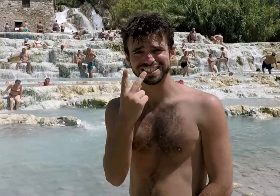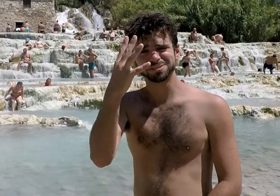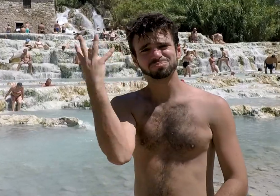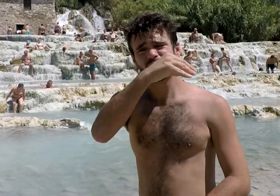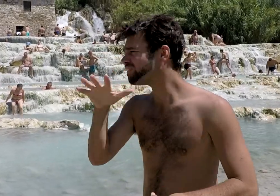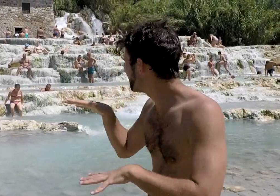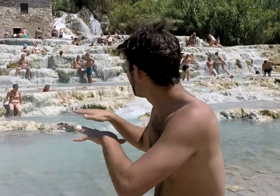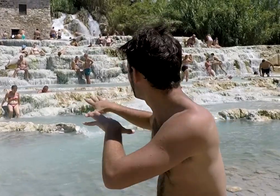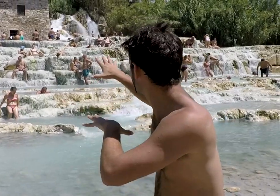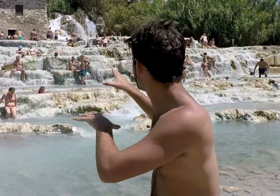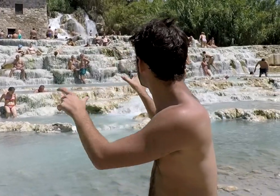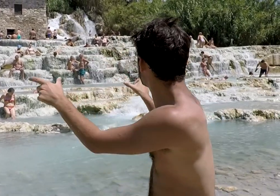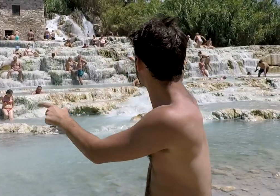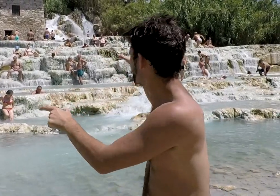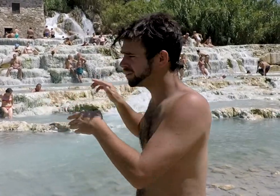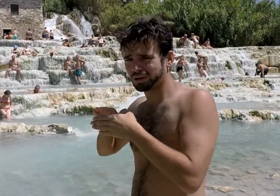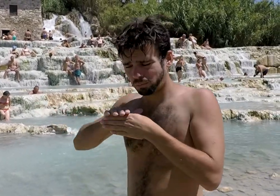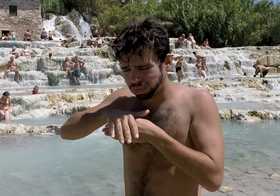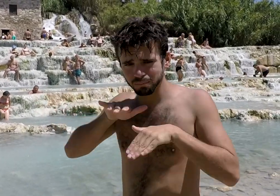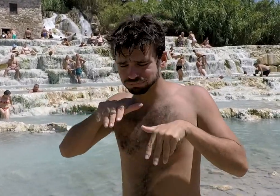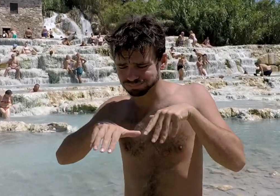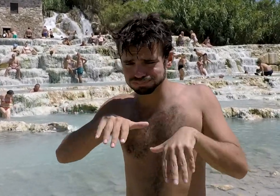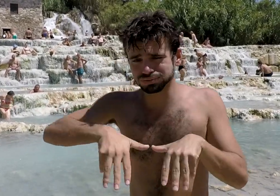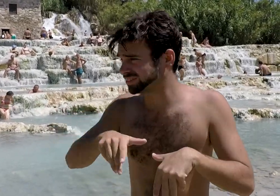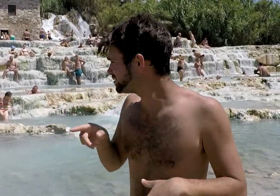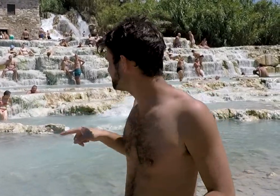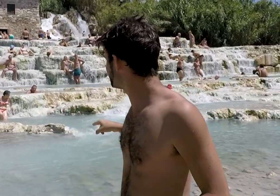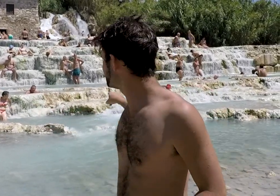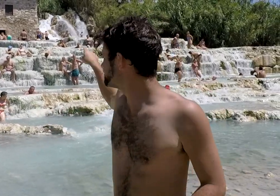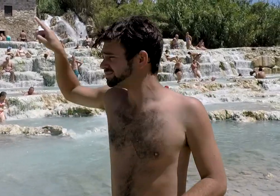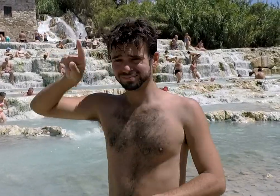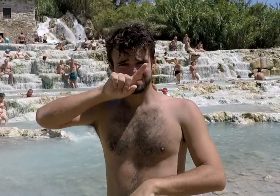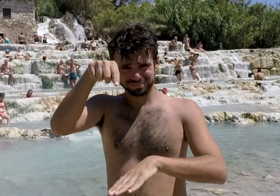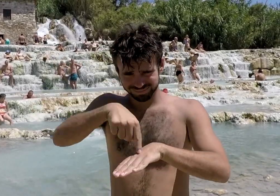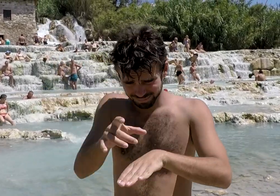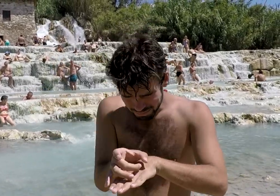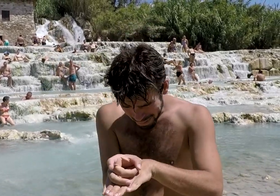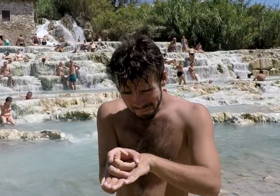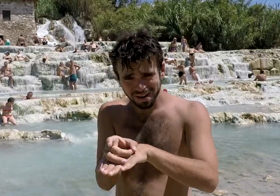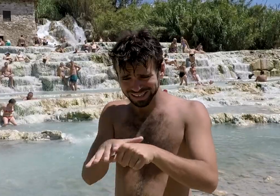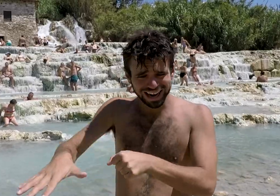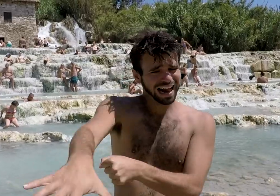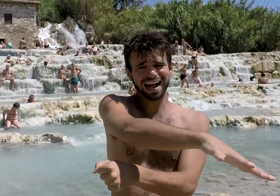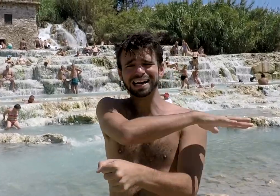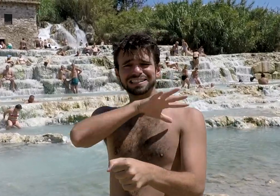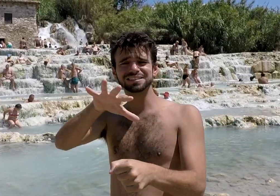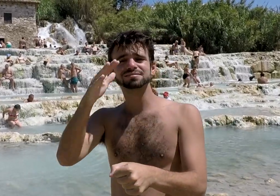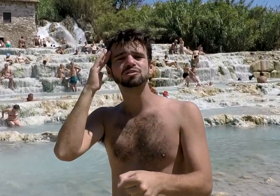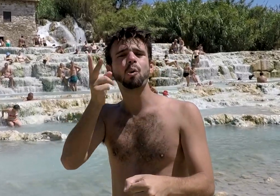Can you see how beautiful this natural spring is?! It's located in the middle of the vineyard.